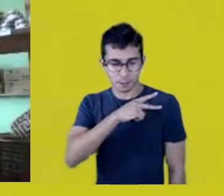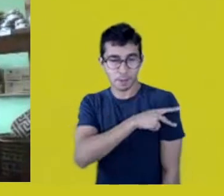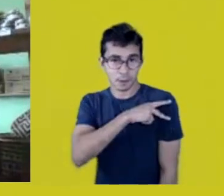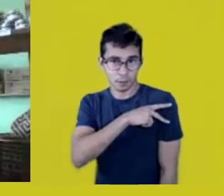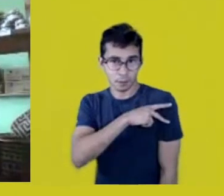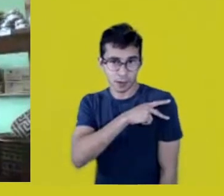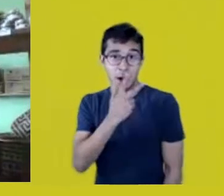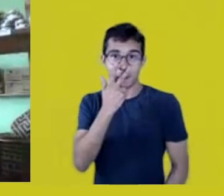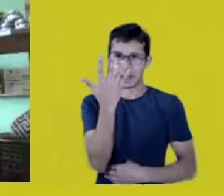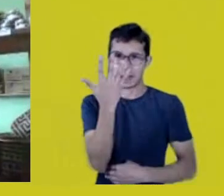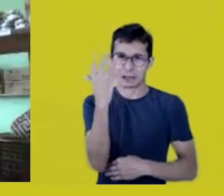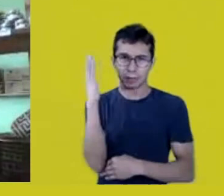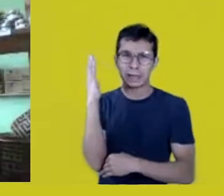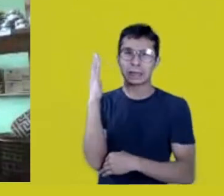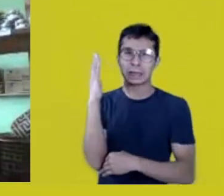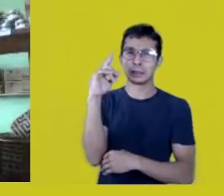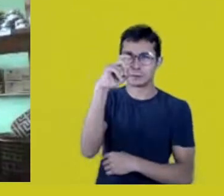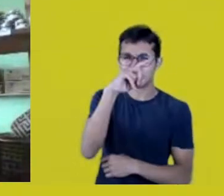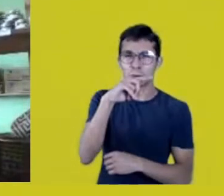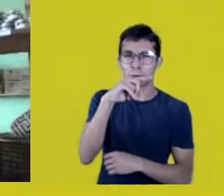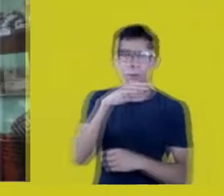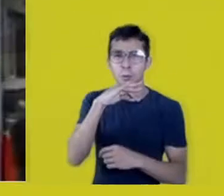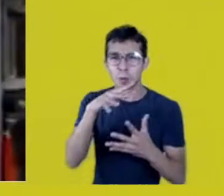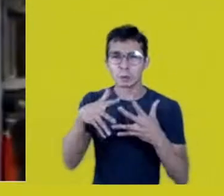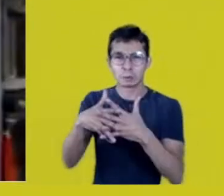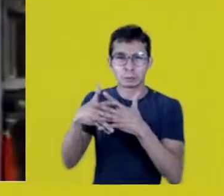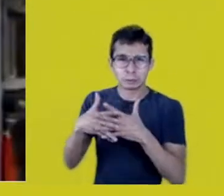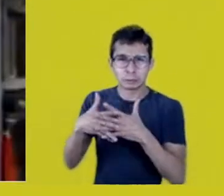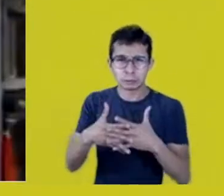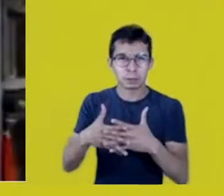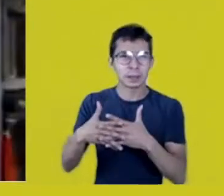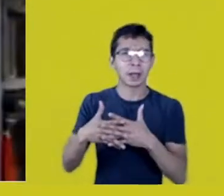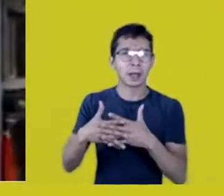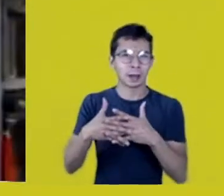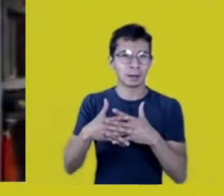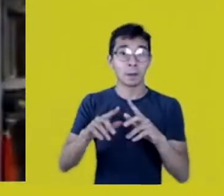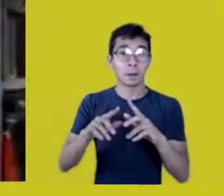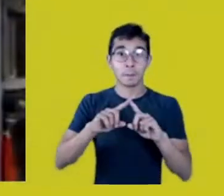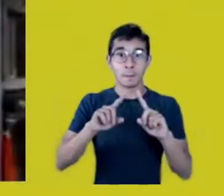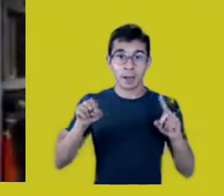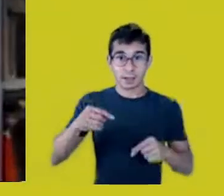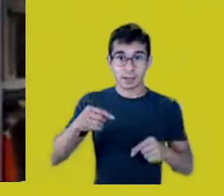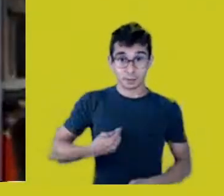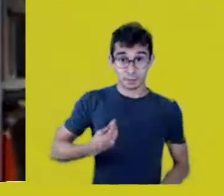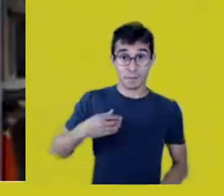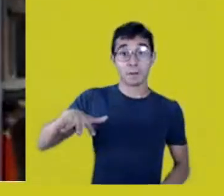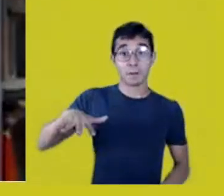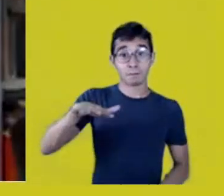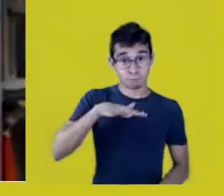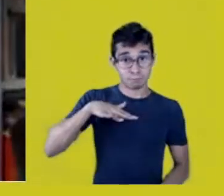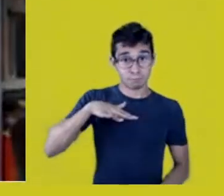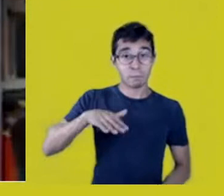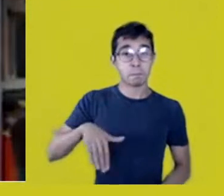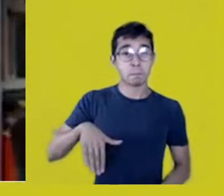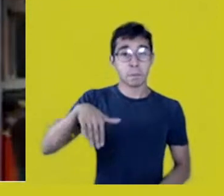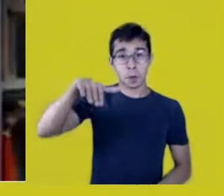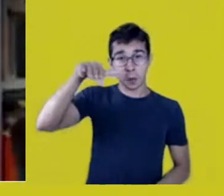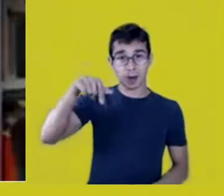but where he saw and described the poetry of the land, the poetry of tending daily to the animals,